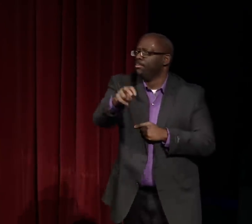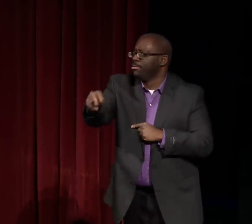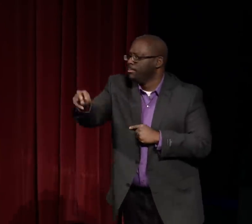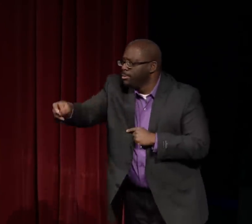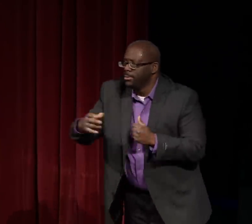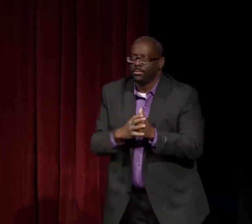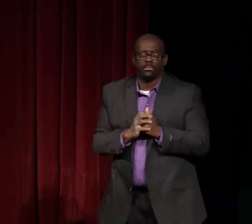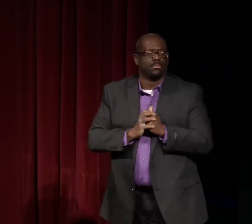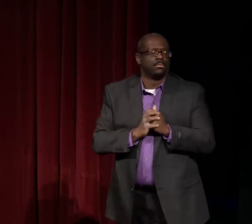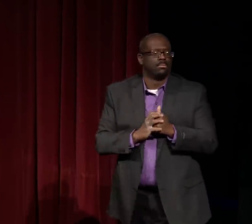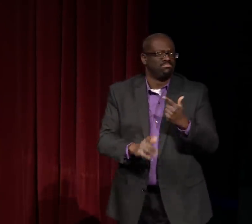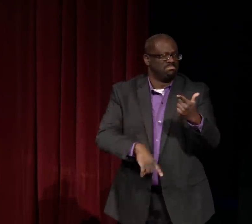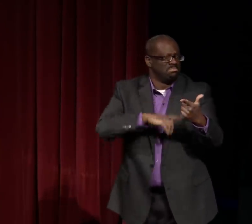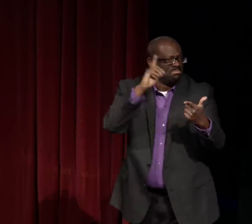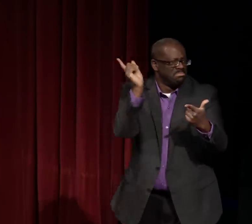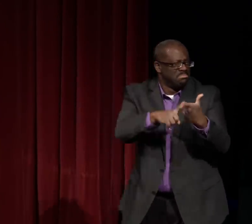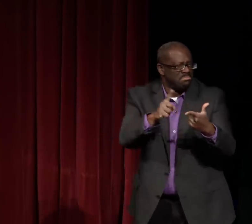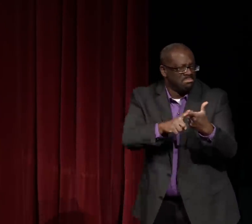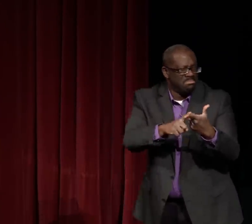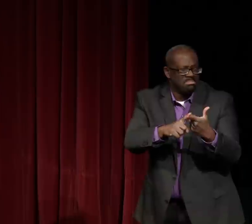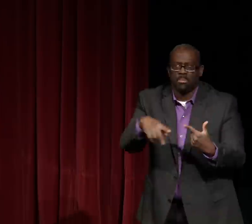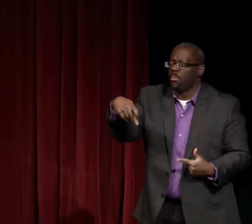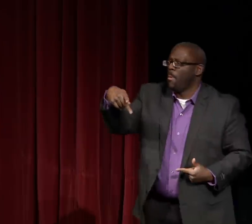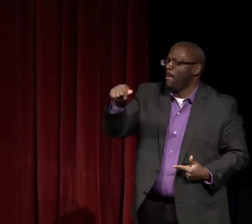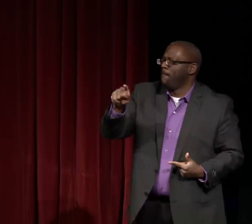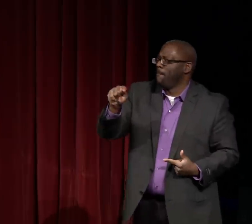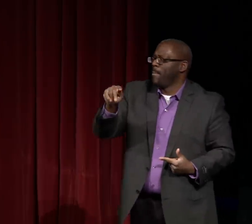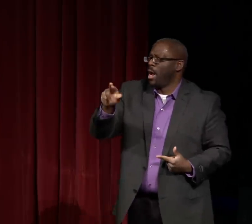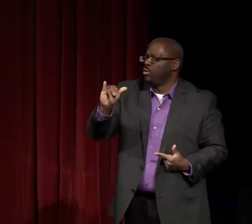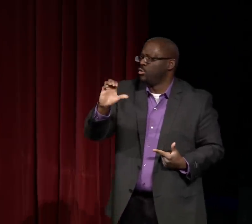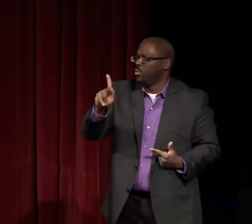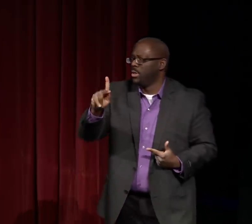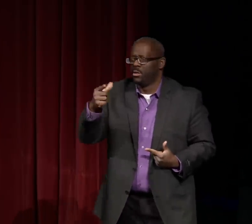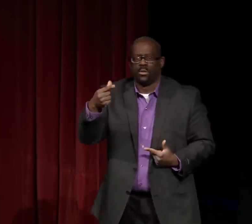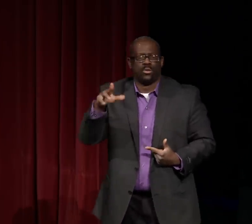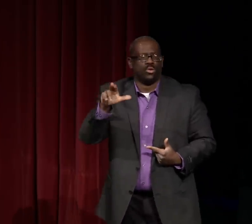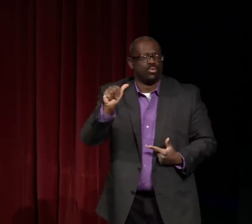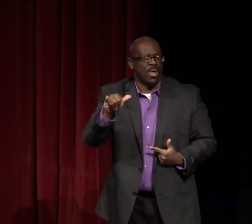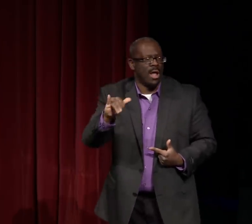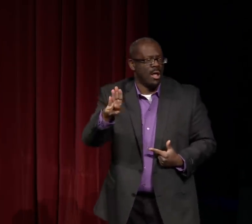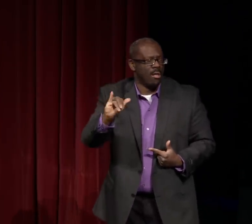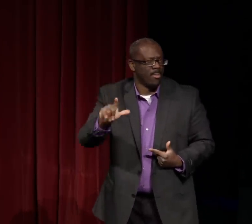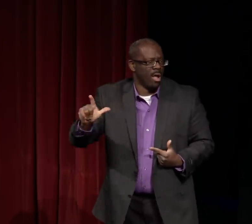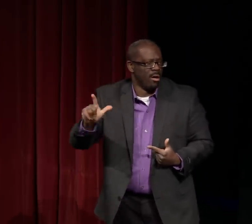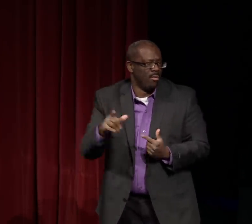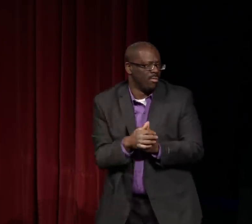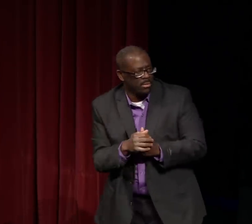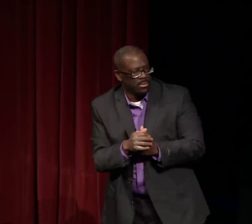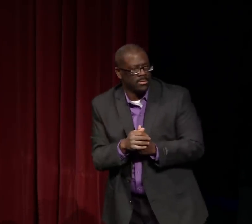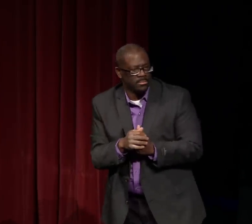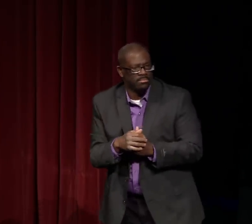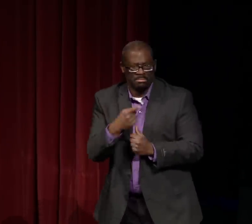You see her very frequently in many publications, video and paper.